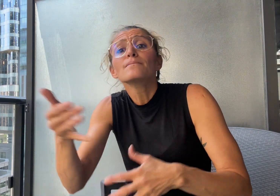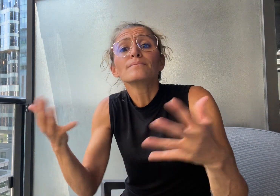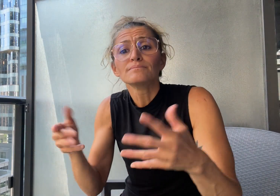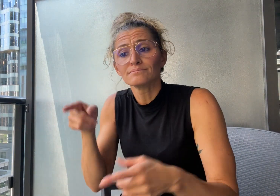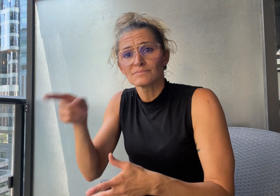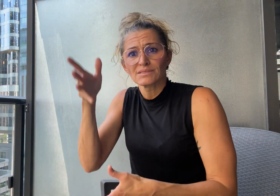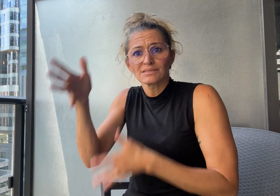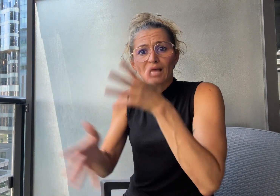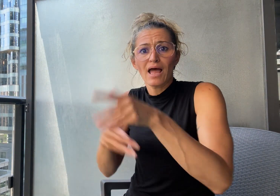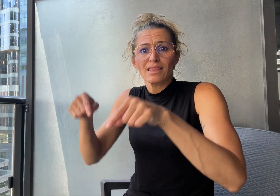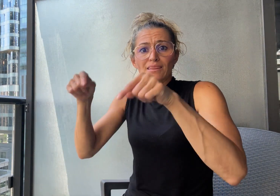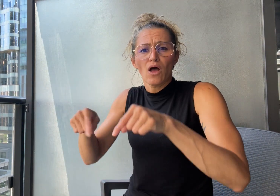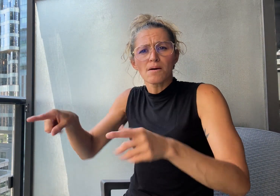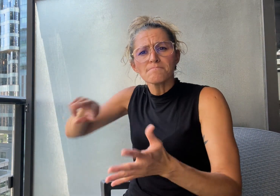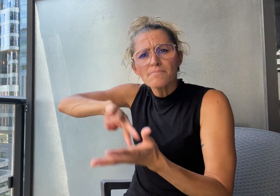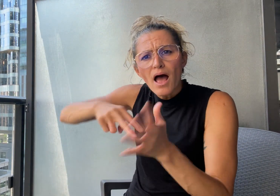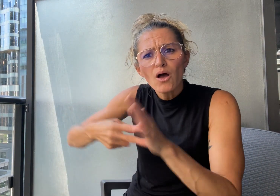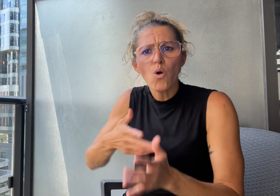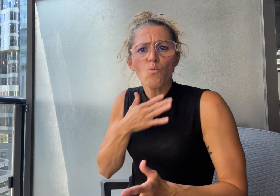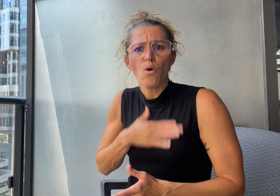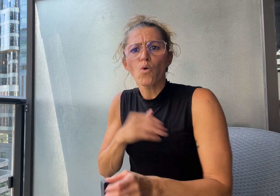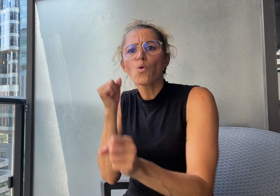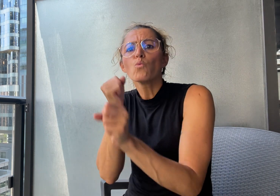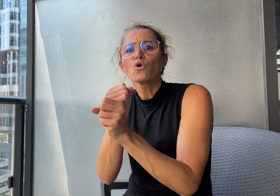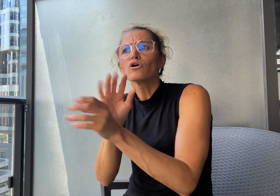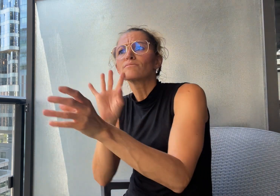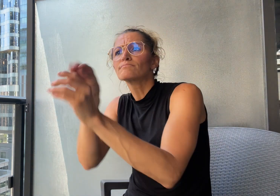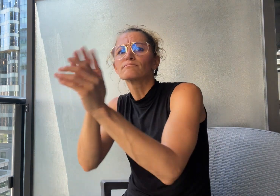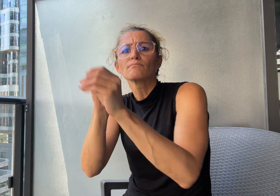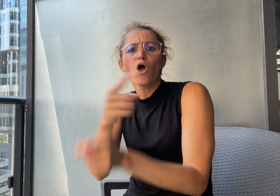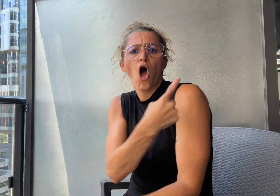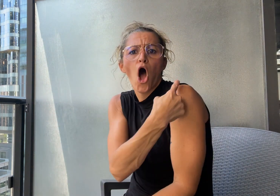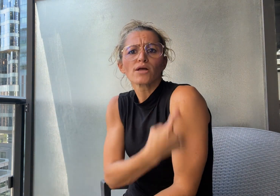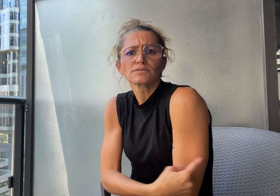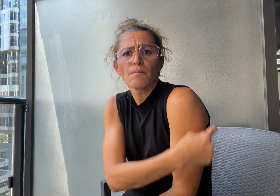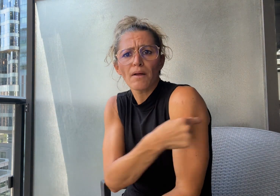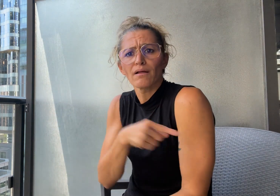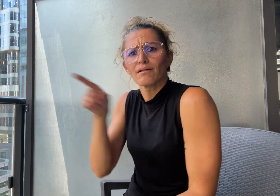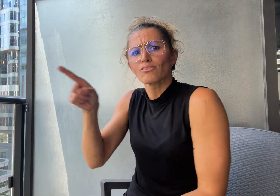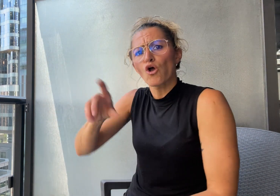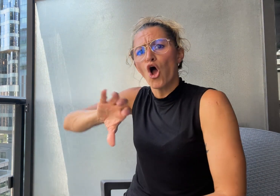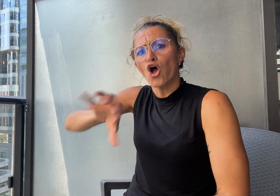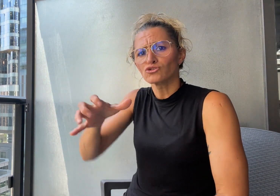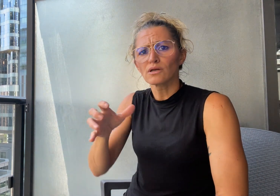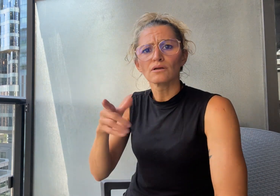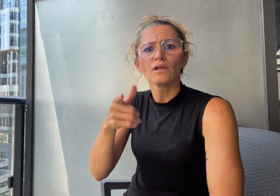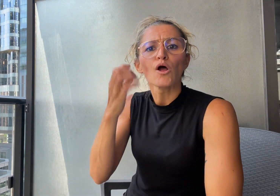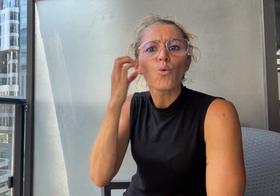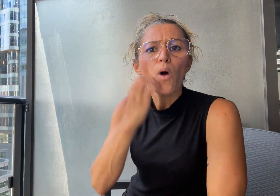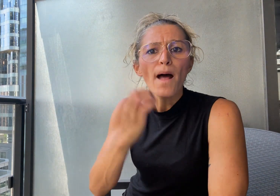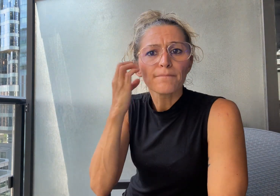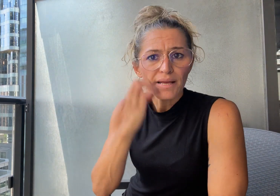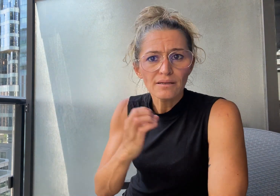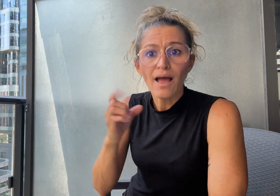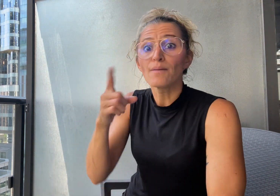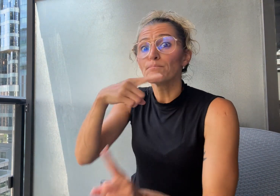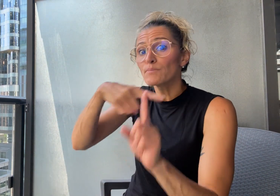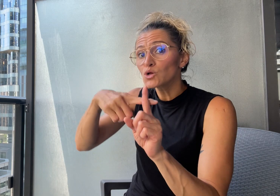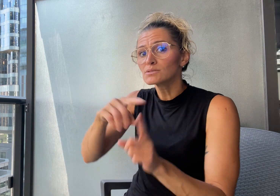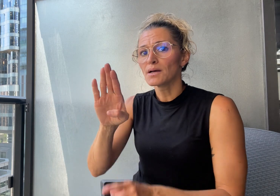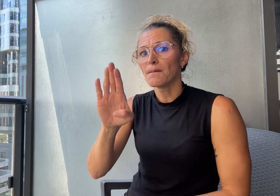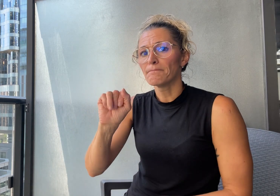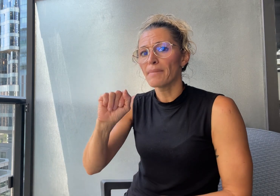Sign Now plans to work with hospitals in the United Arab